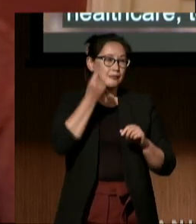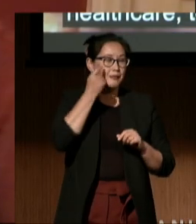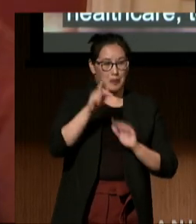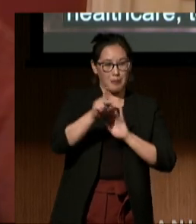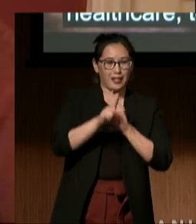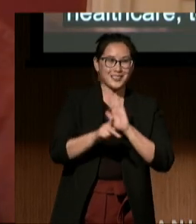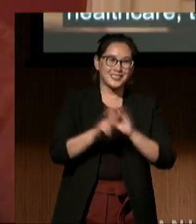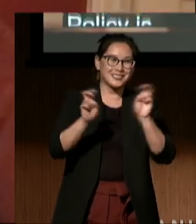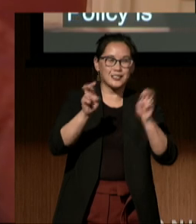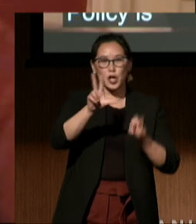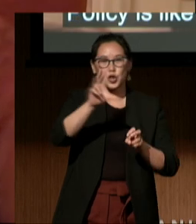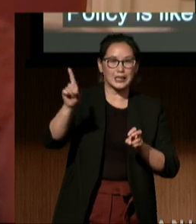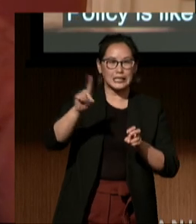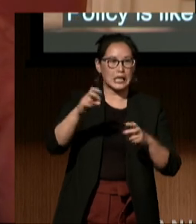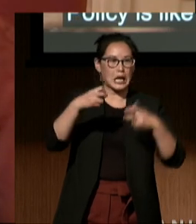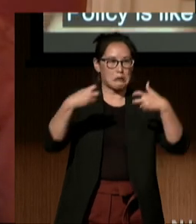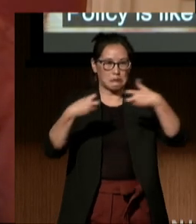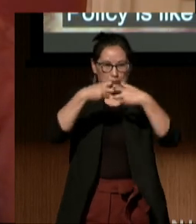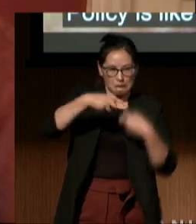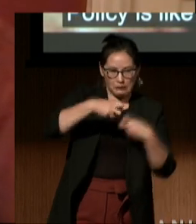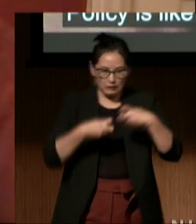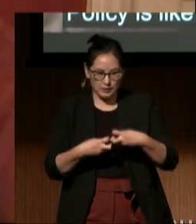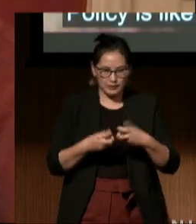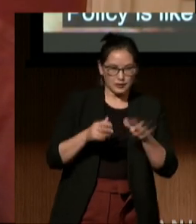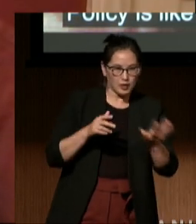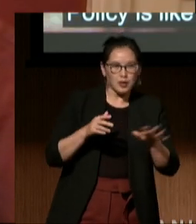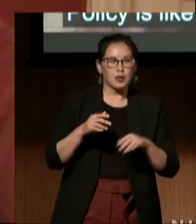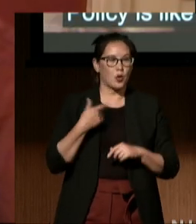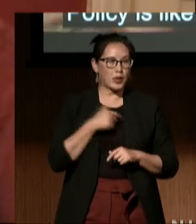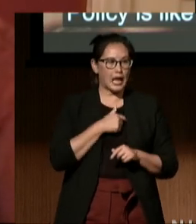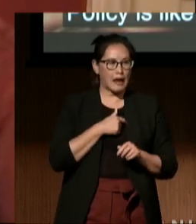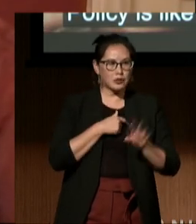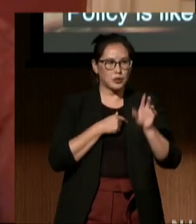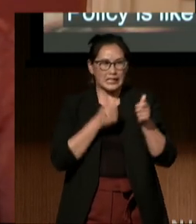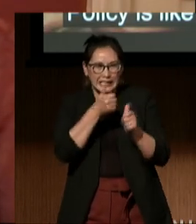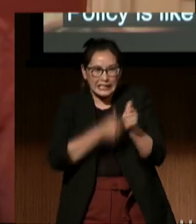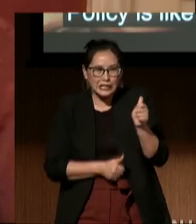and it's essential we take every piece into account,